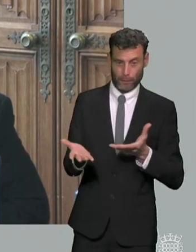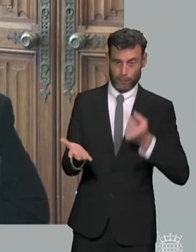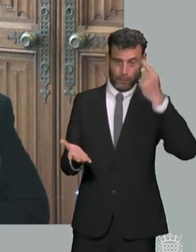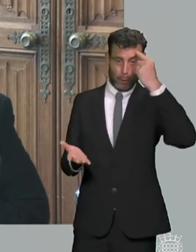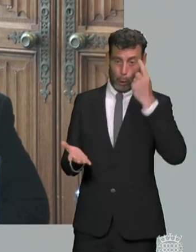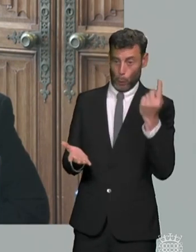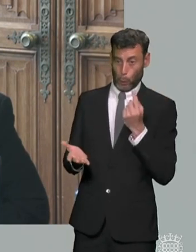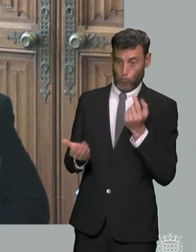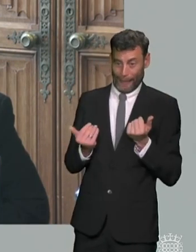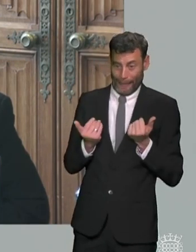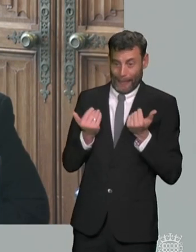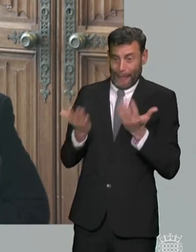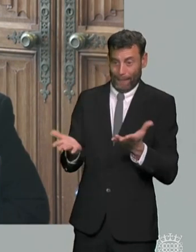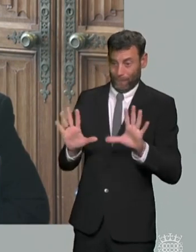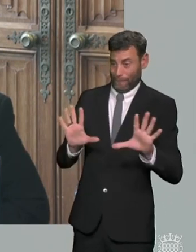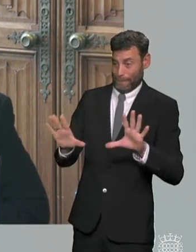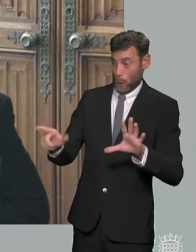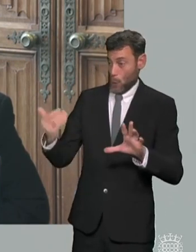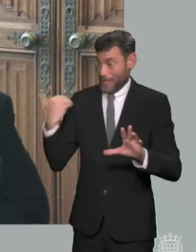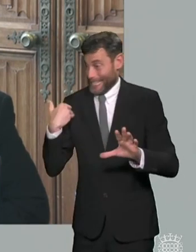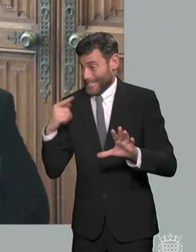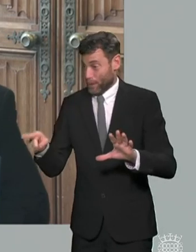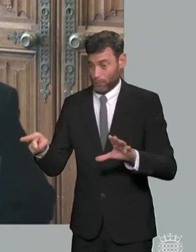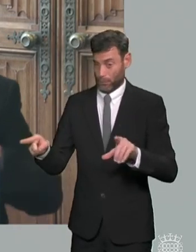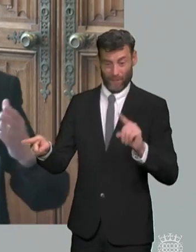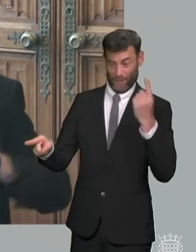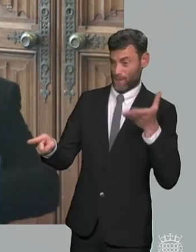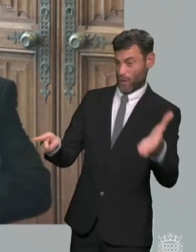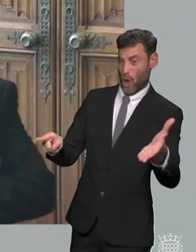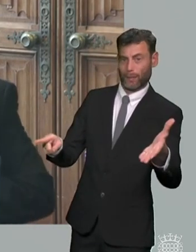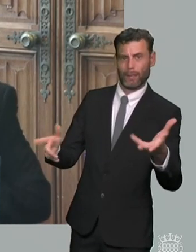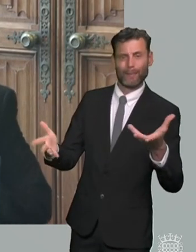they can't see the wood for the trees anymore you know it's just it's just the attitude that